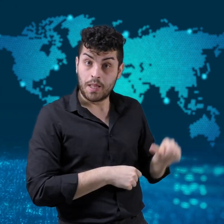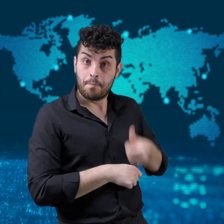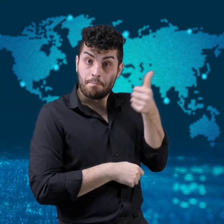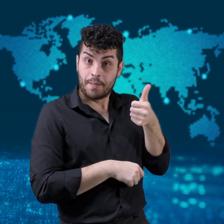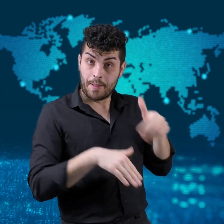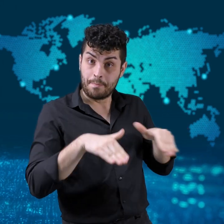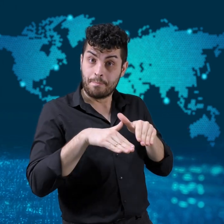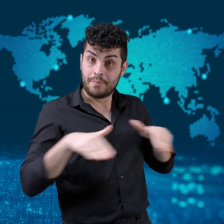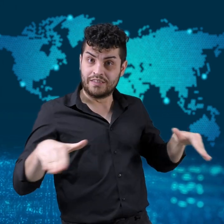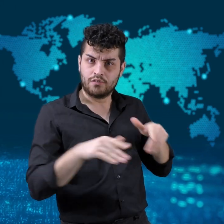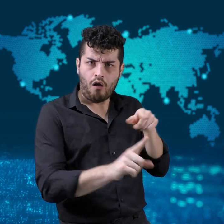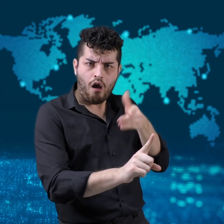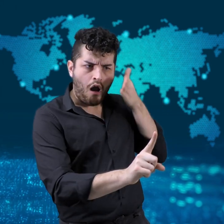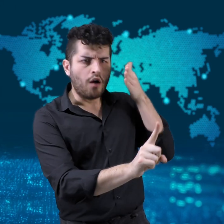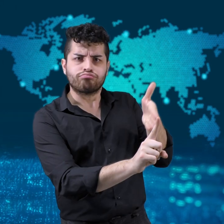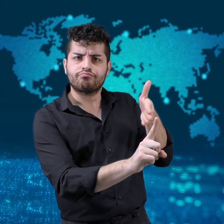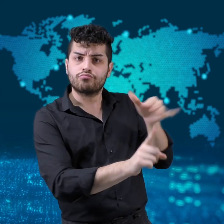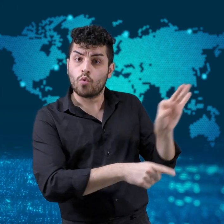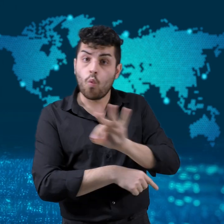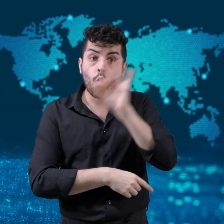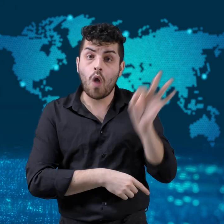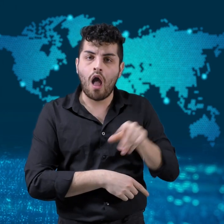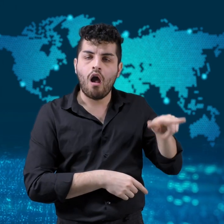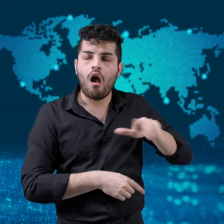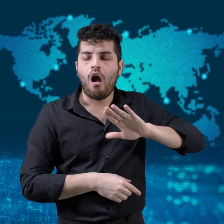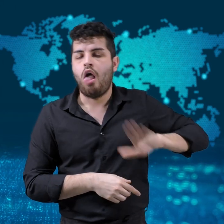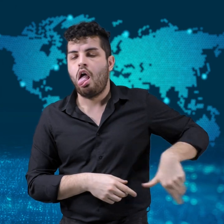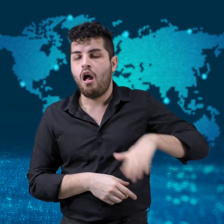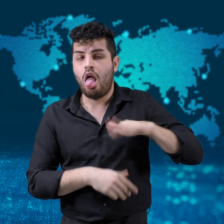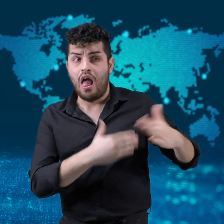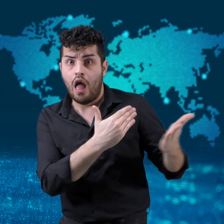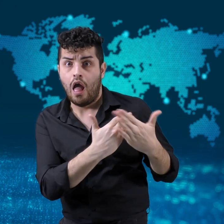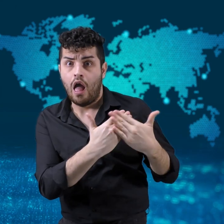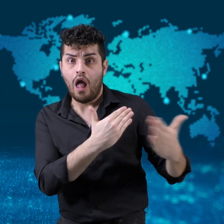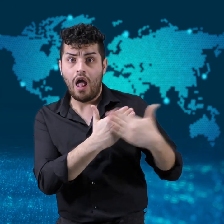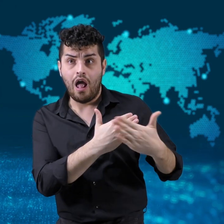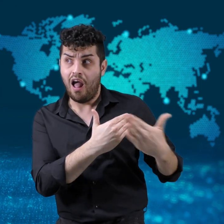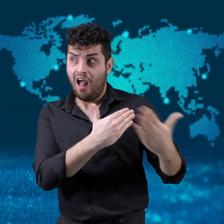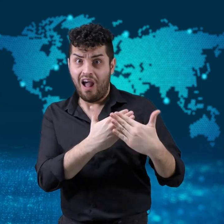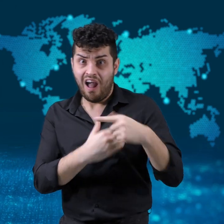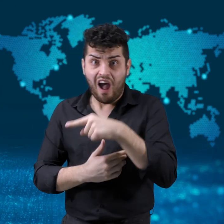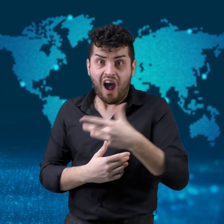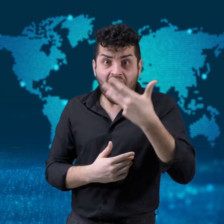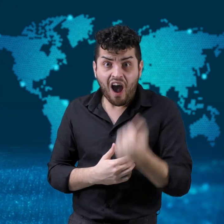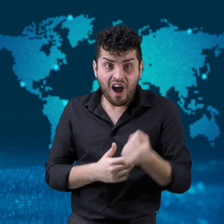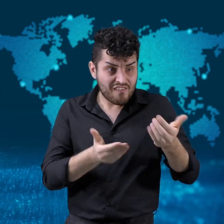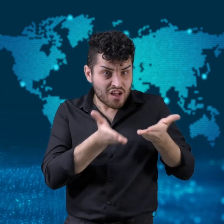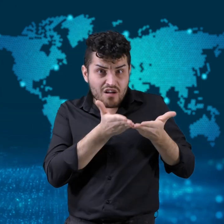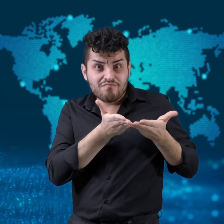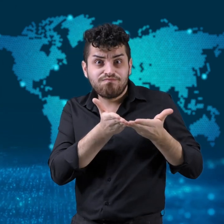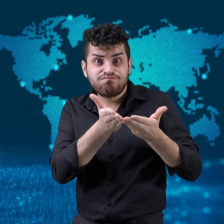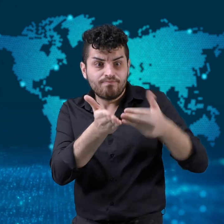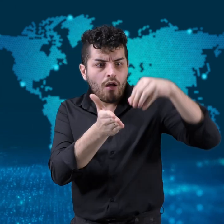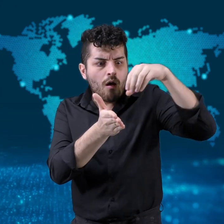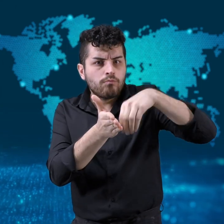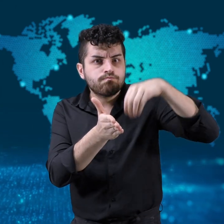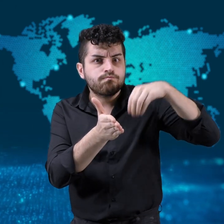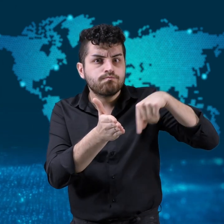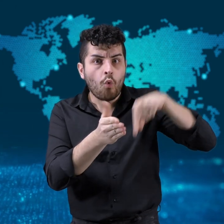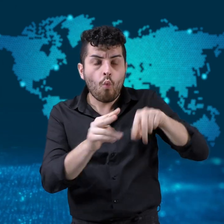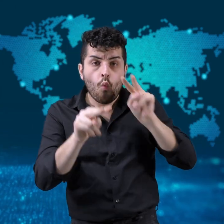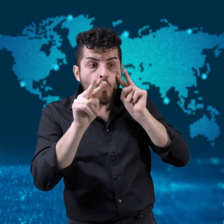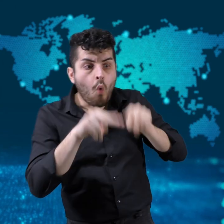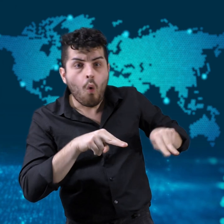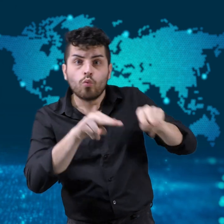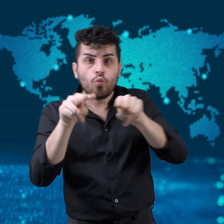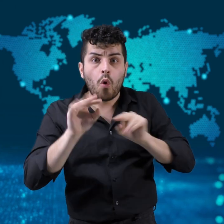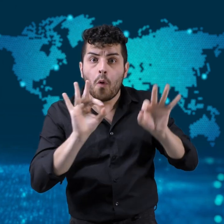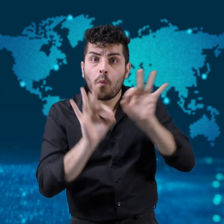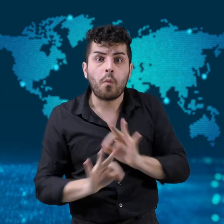Their Prime Minister was accused of ignoring warnings about materials